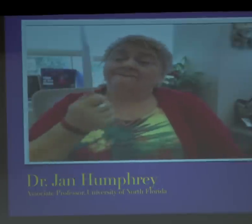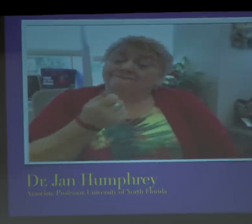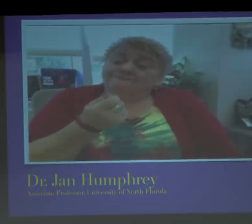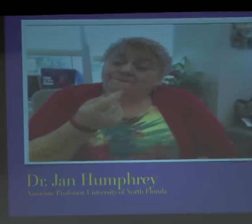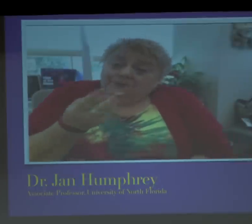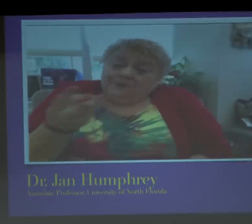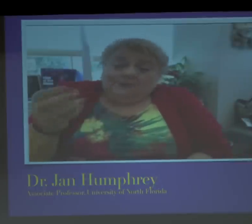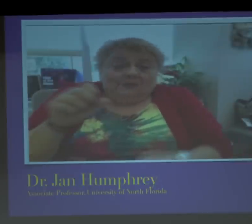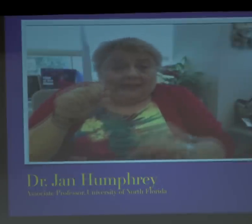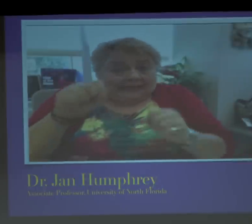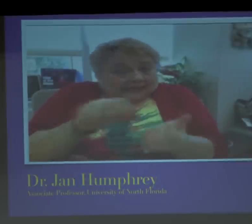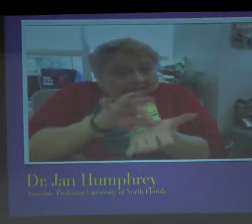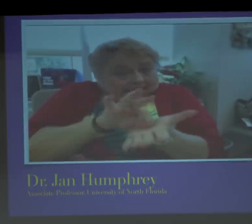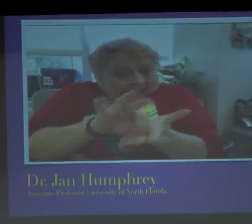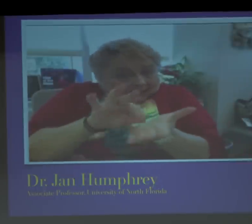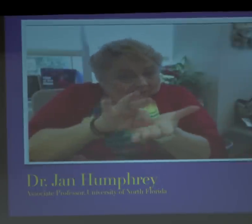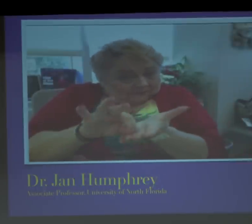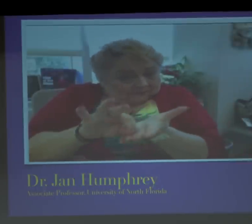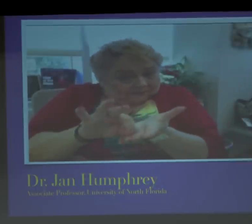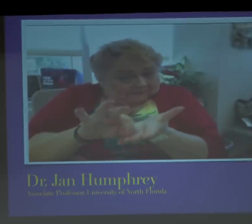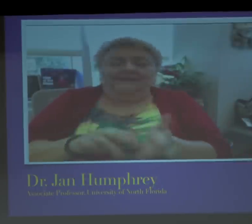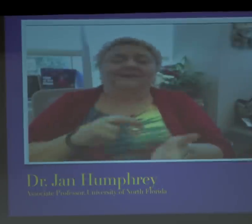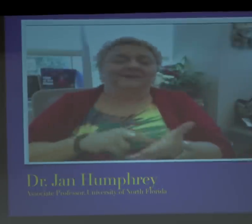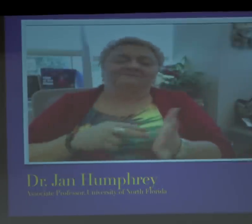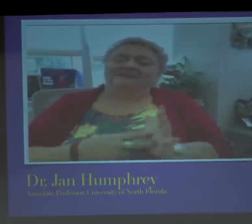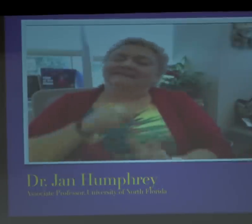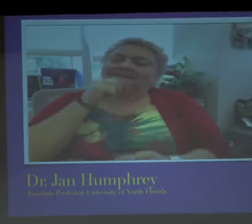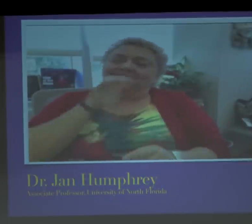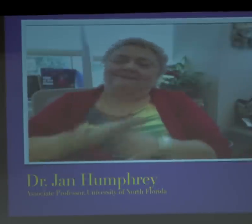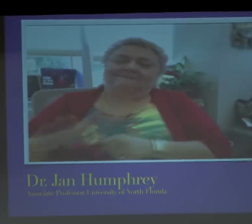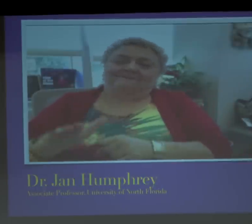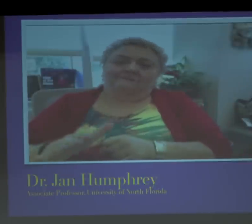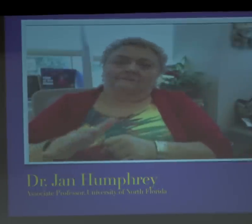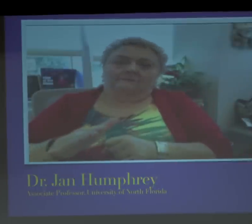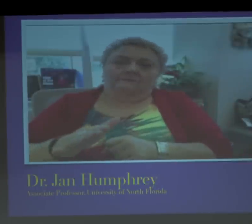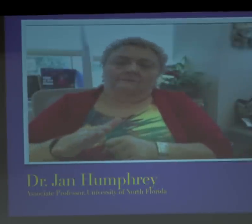And she said, "Jan, if you can count the number